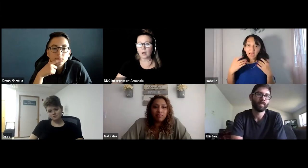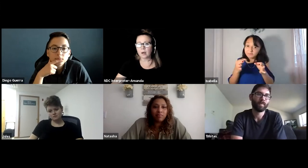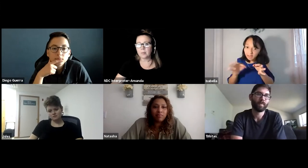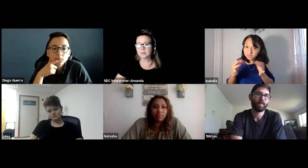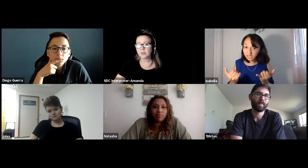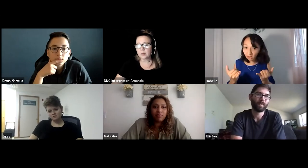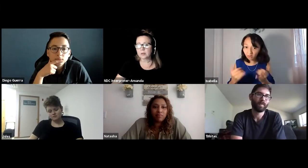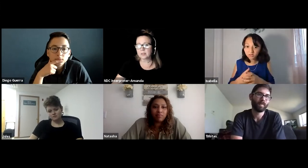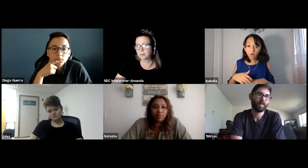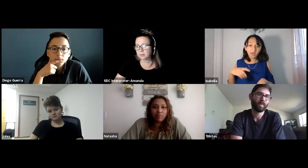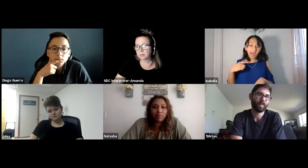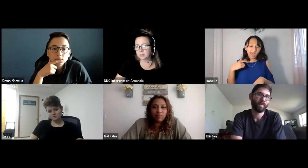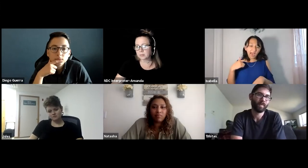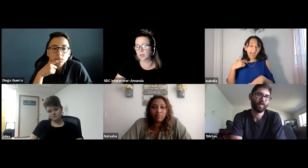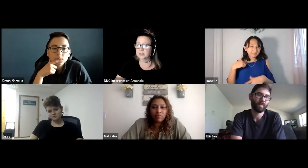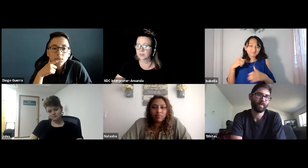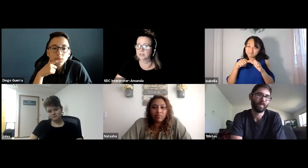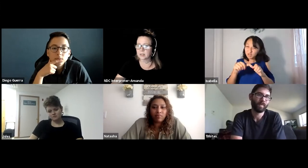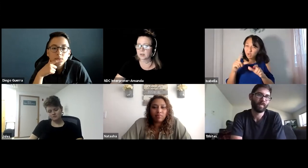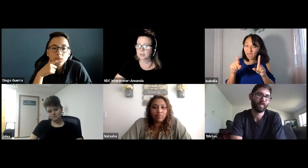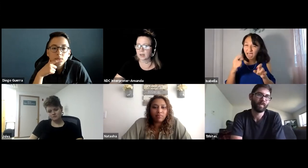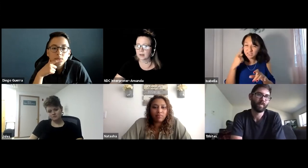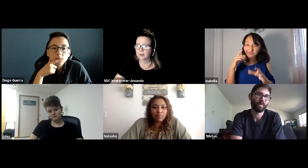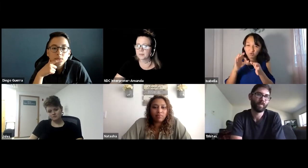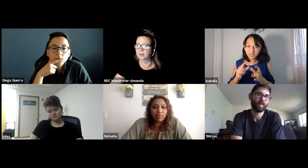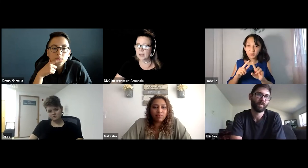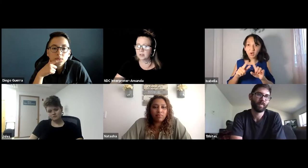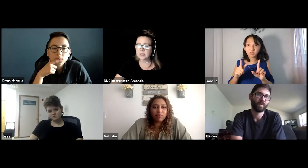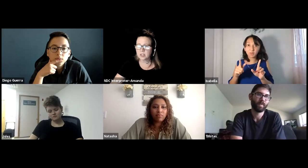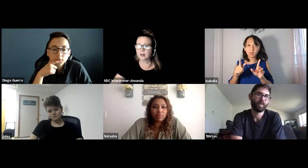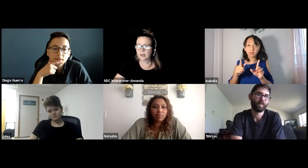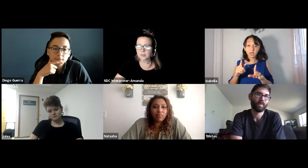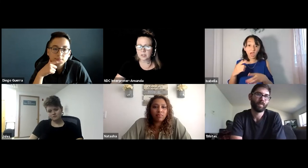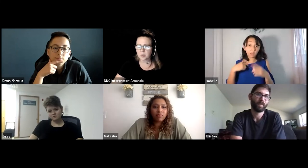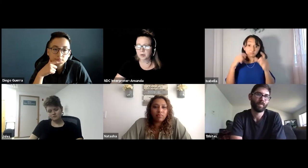For some campus events, they use that. I do continue to ask for an interpreter